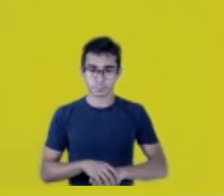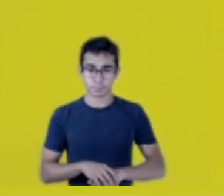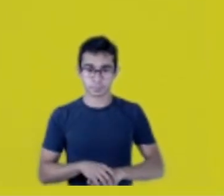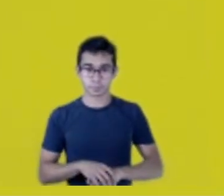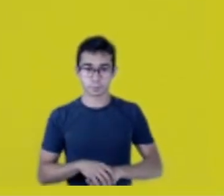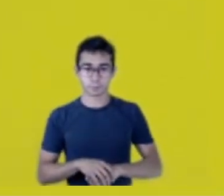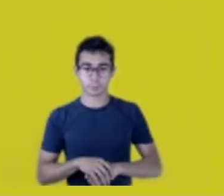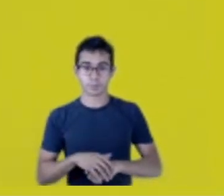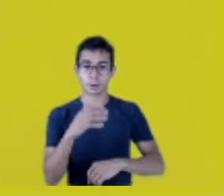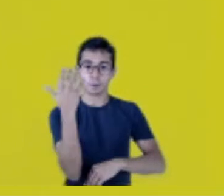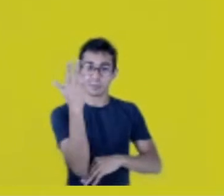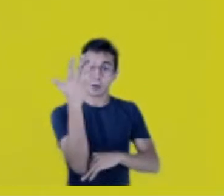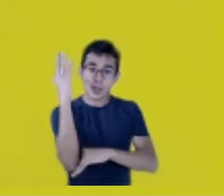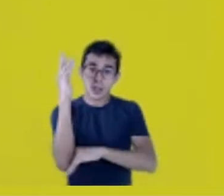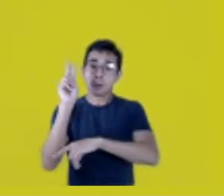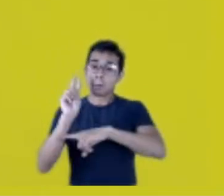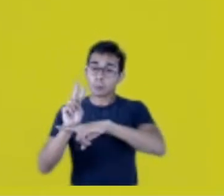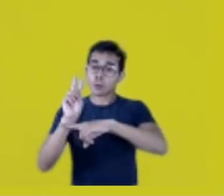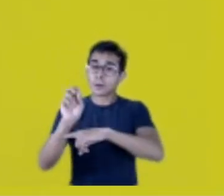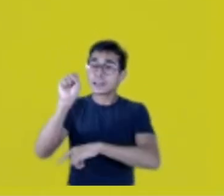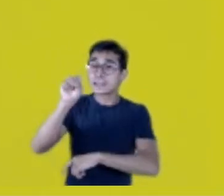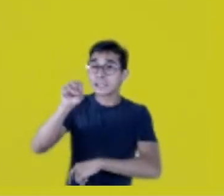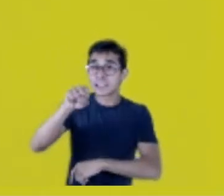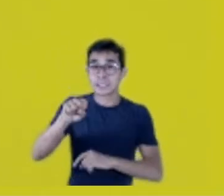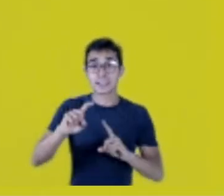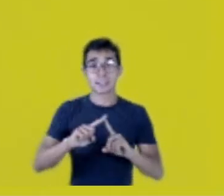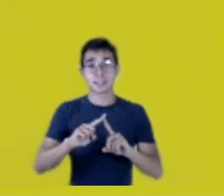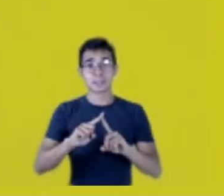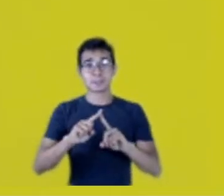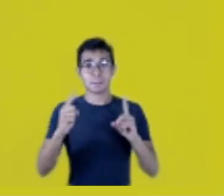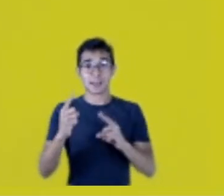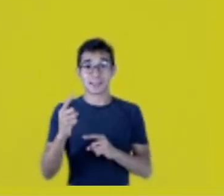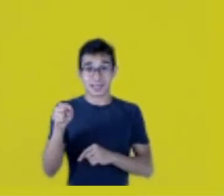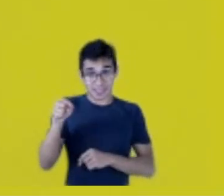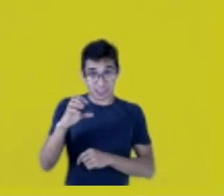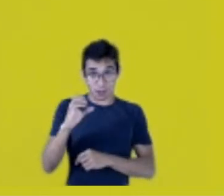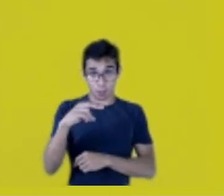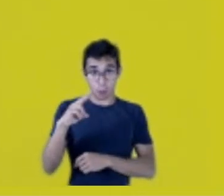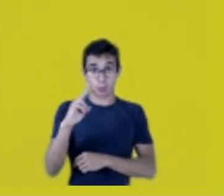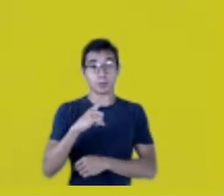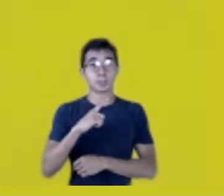But we never received the third goal of that convention: sharing the benefits from that.